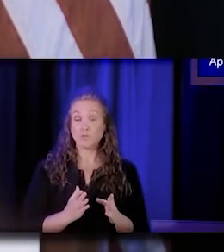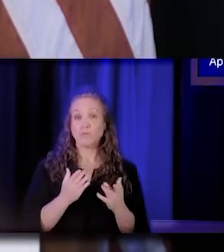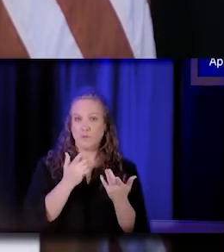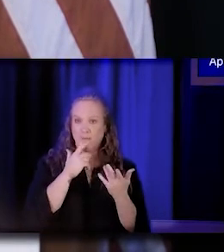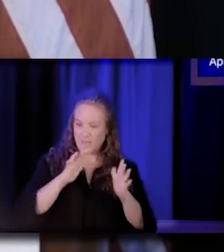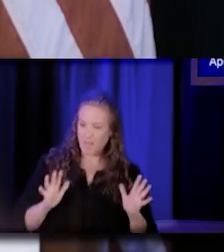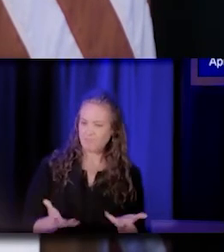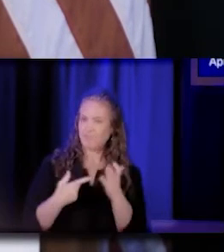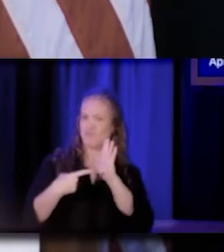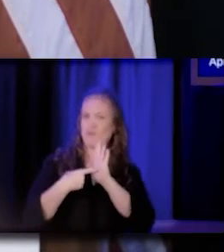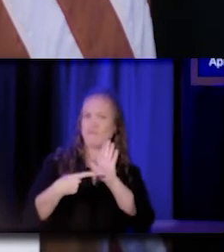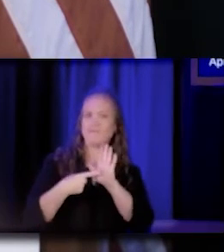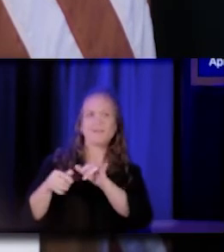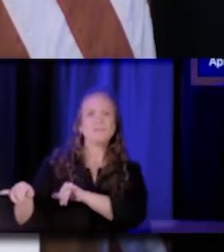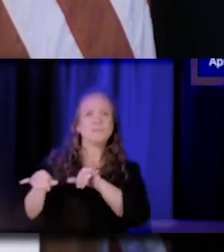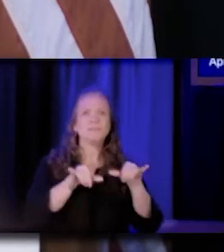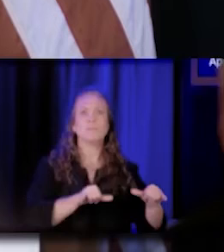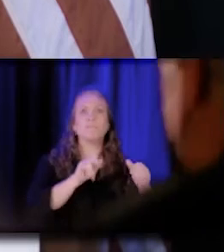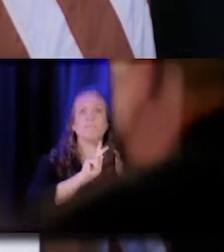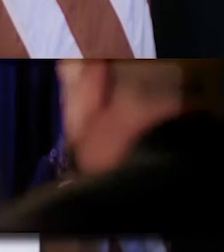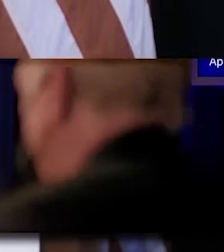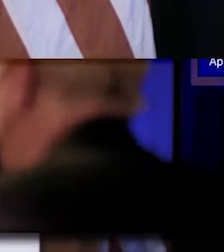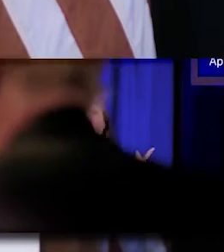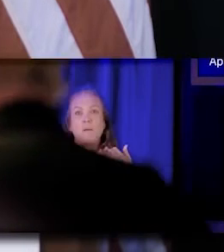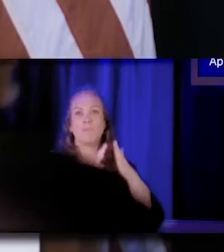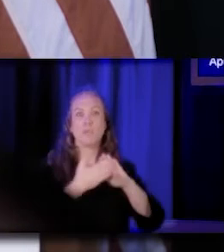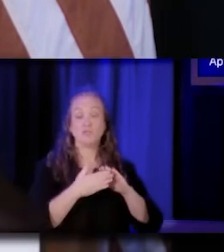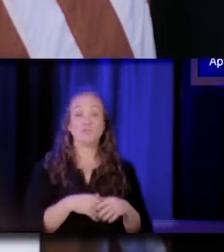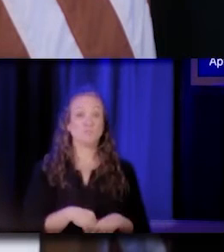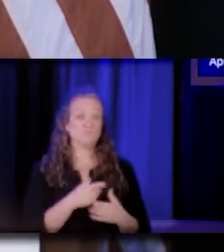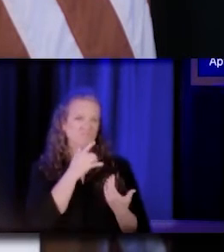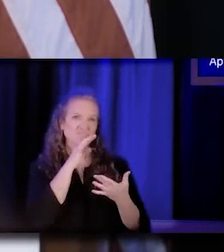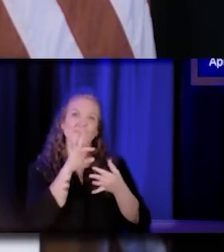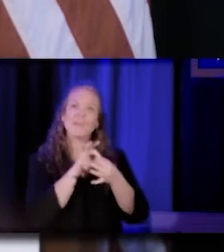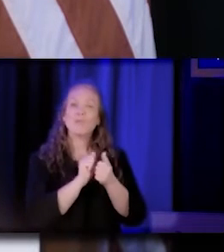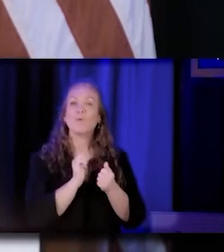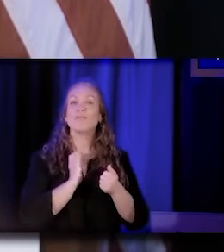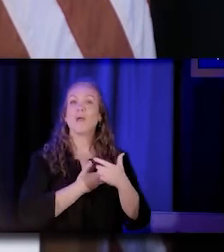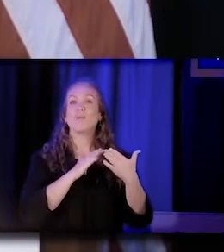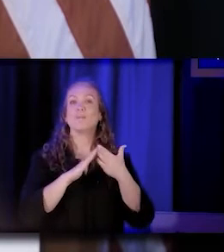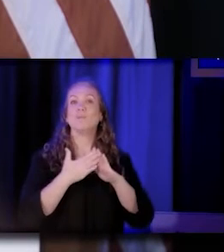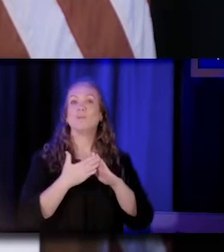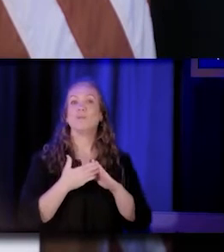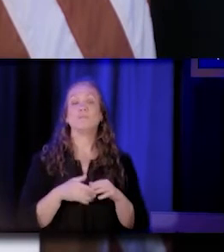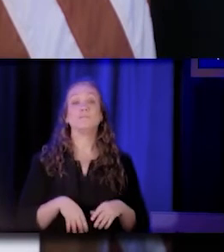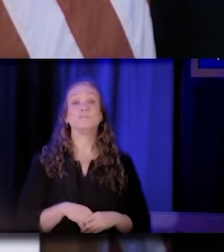and is deeply connected to the communities we all live in. Community health workers and Promotores